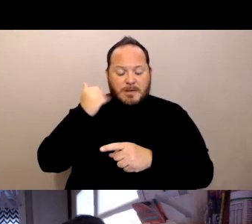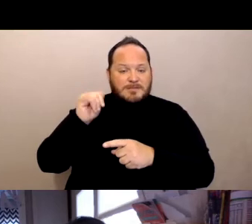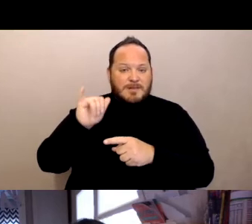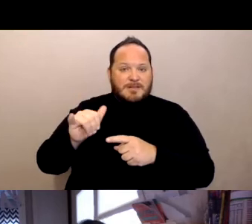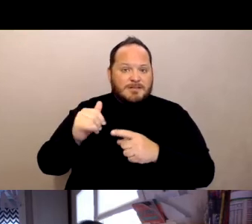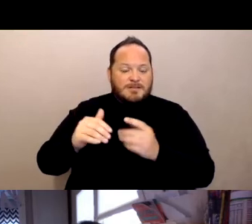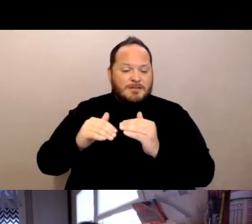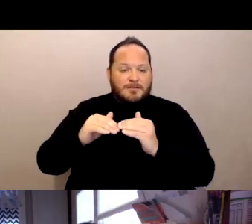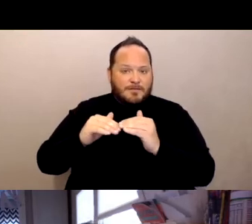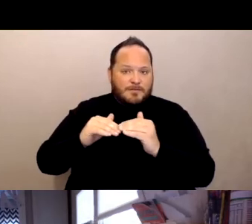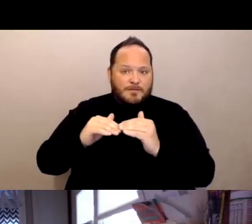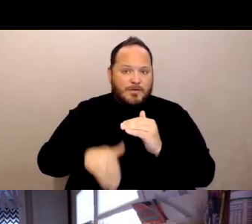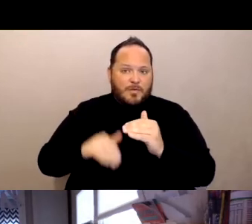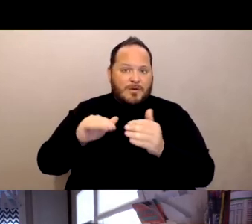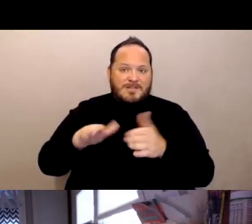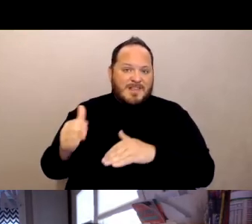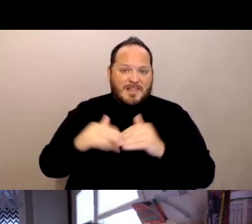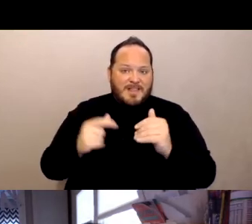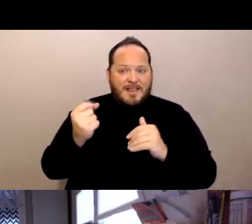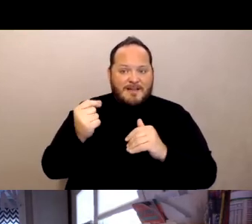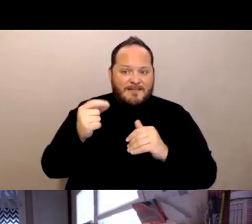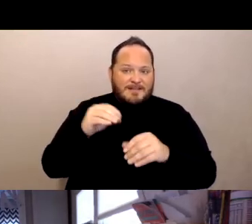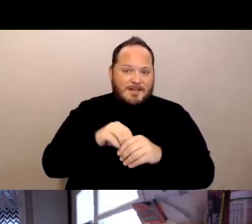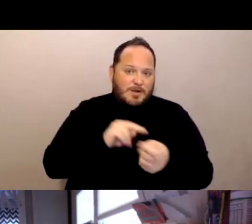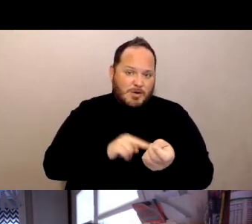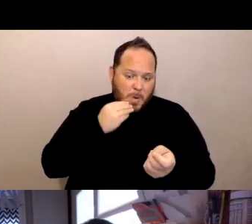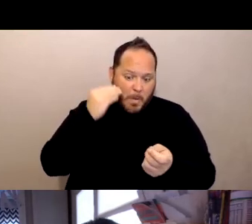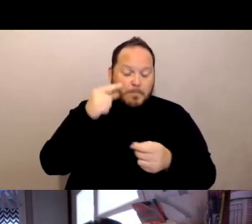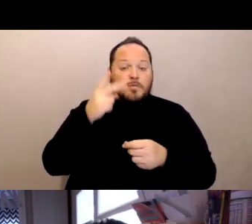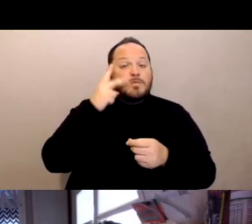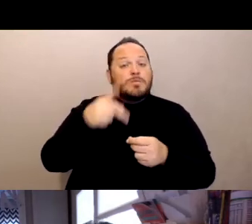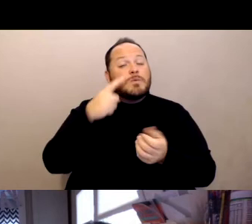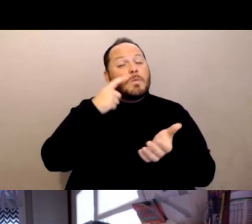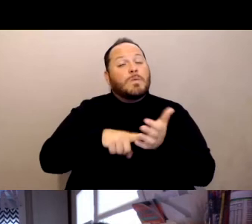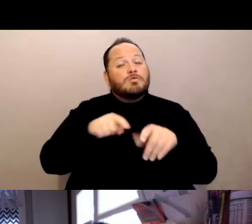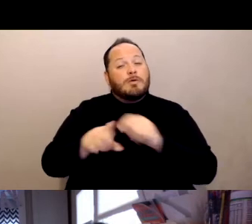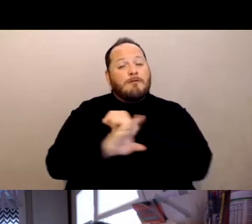Do you see in the fall we had a period where the number of cases was pretty low